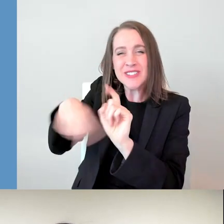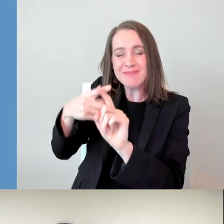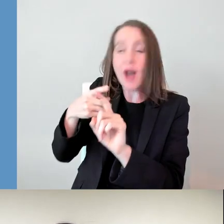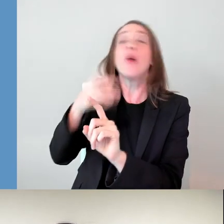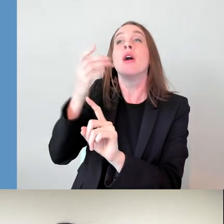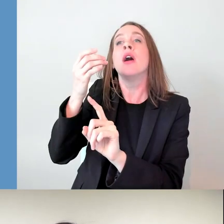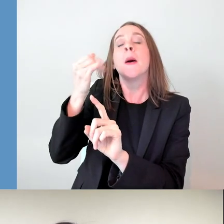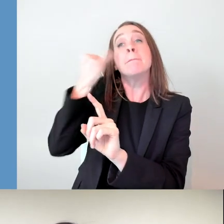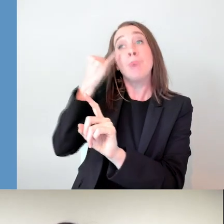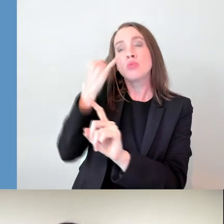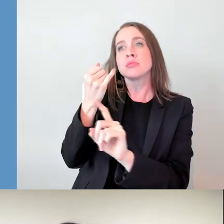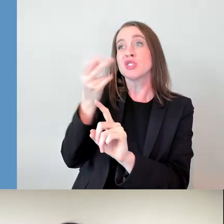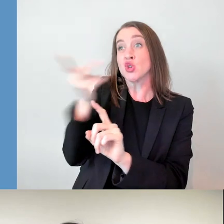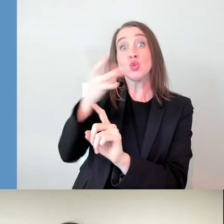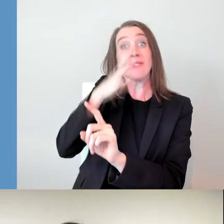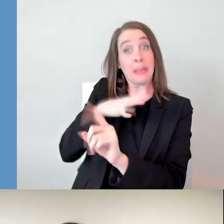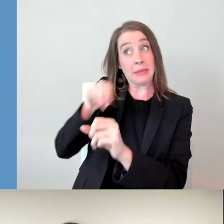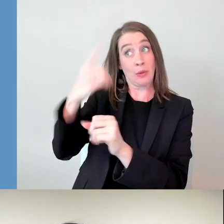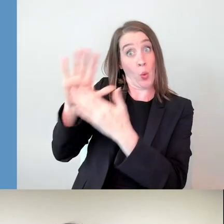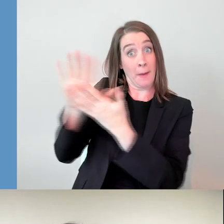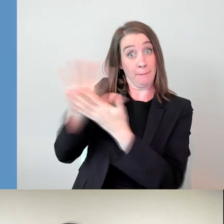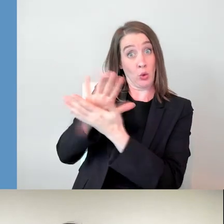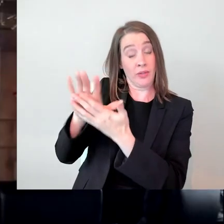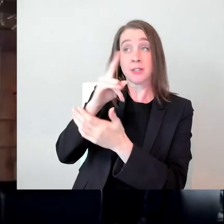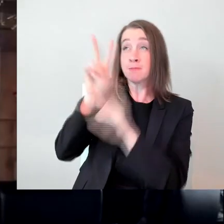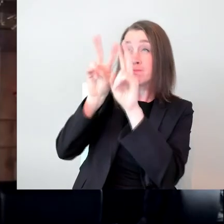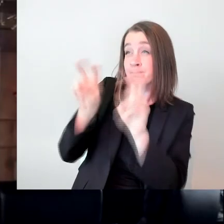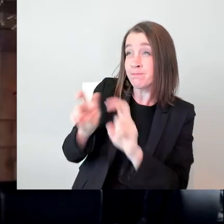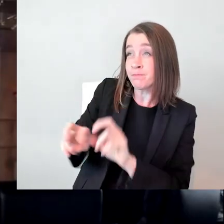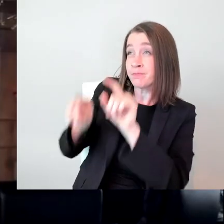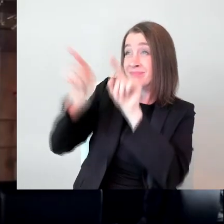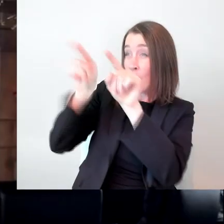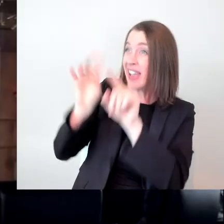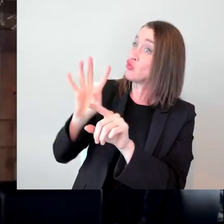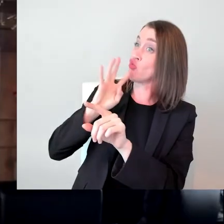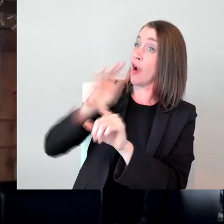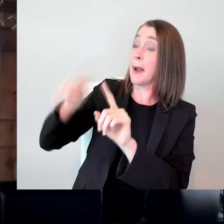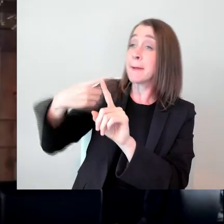than a man. And most films don't pass that simple test. So I thought I would start one called the Gold Test.